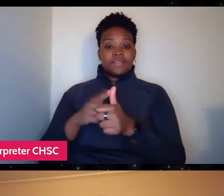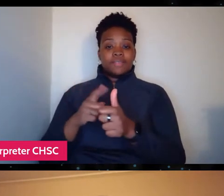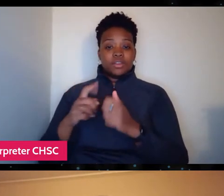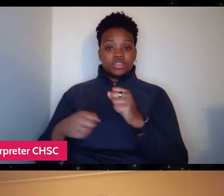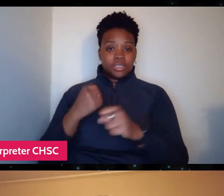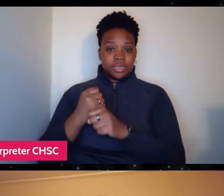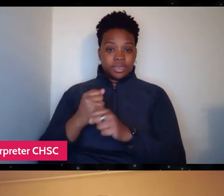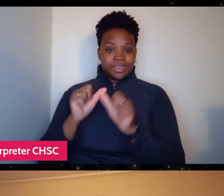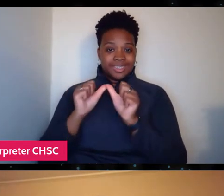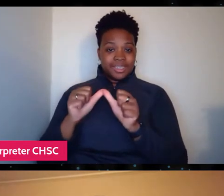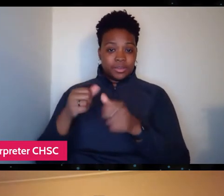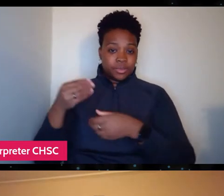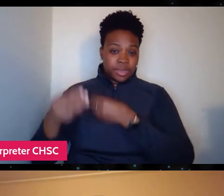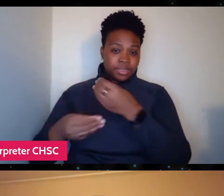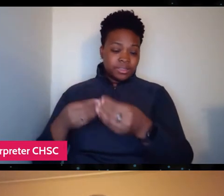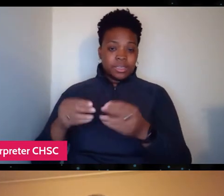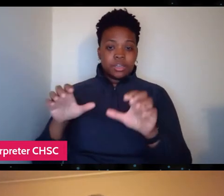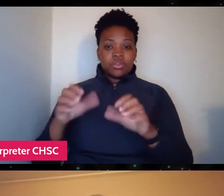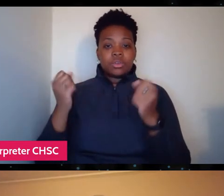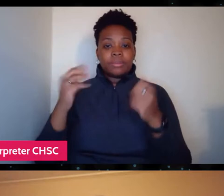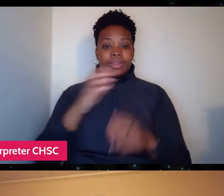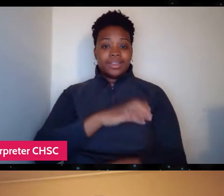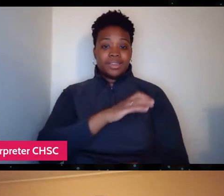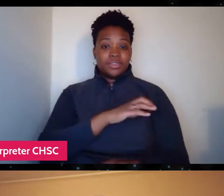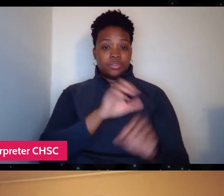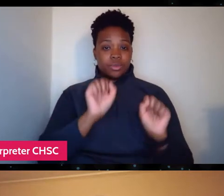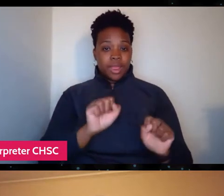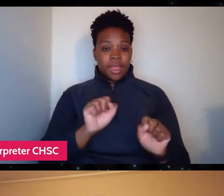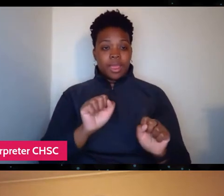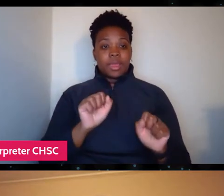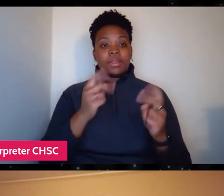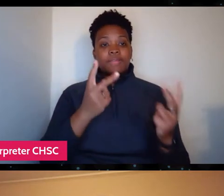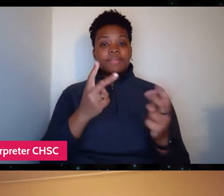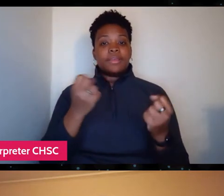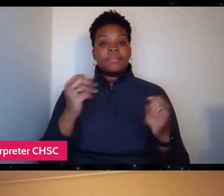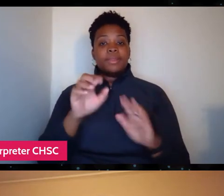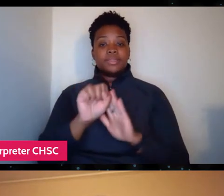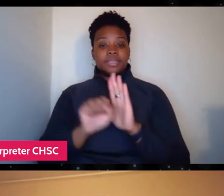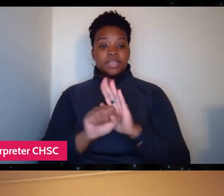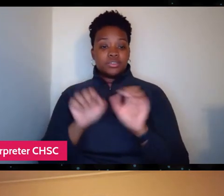doing as many clinics as they can, going to as many states as they can, but since coronavirus started,